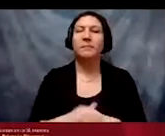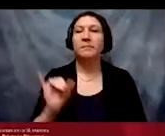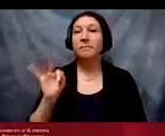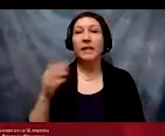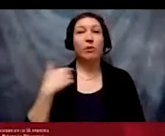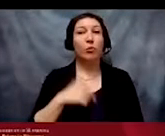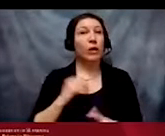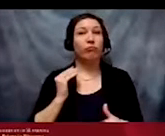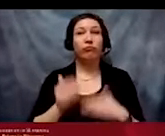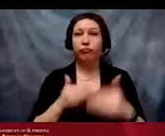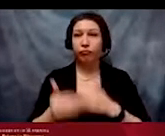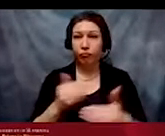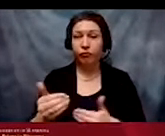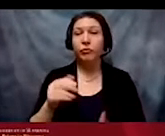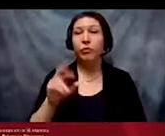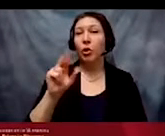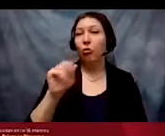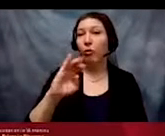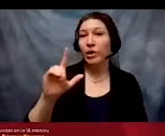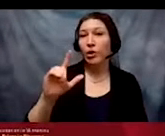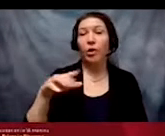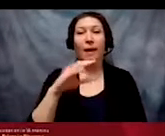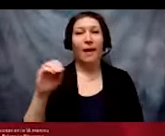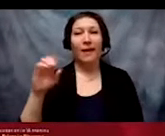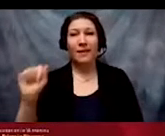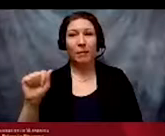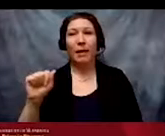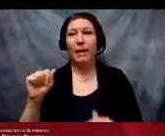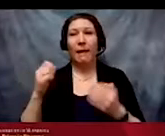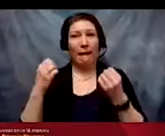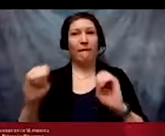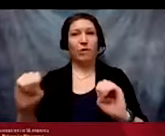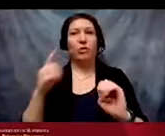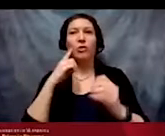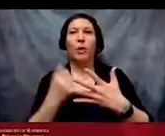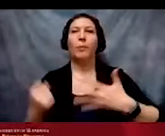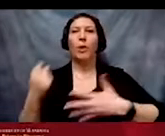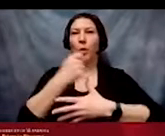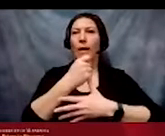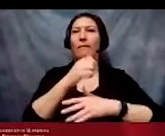racial and disability equity efforts to prioritize the comfort and interest